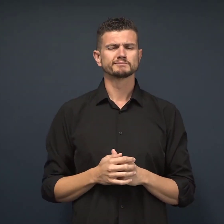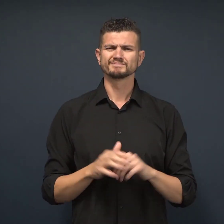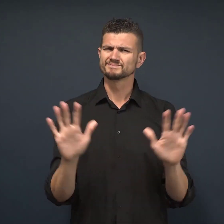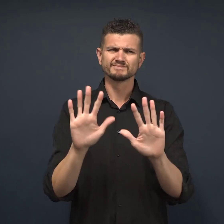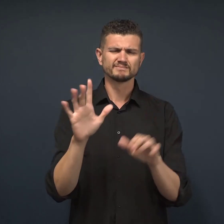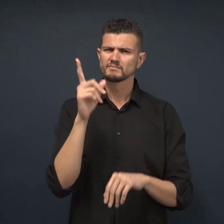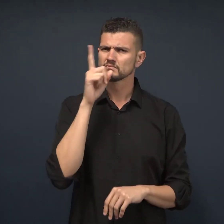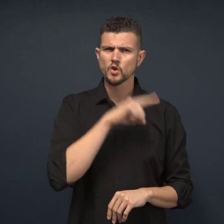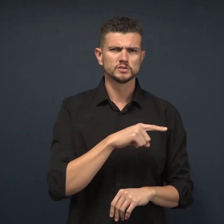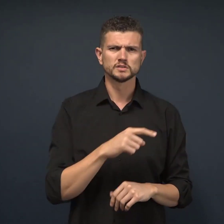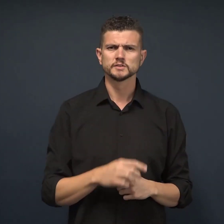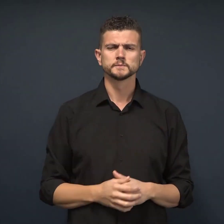This is false.